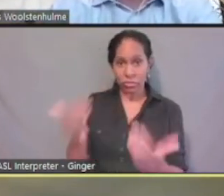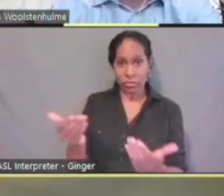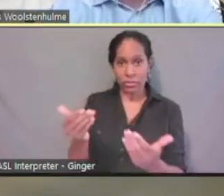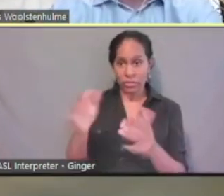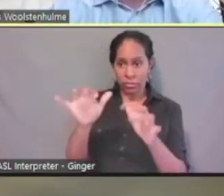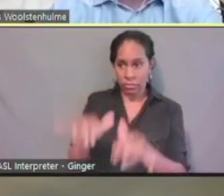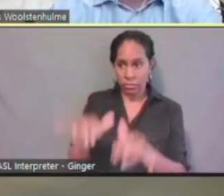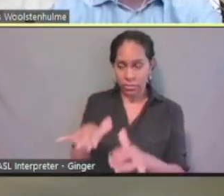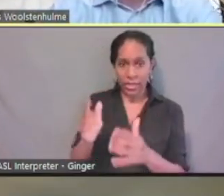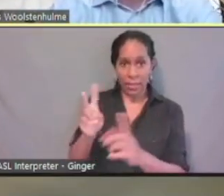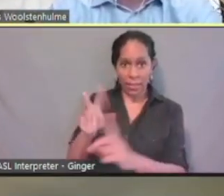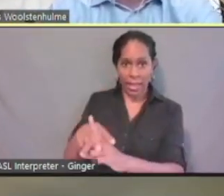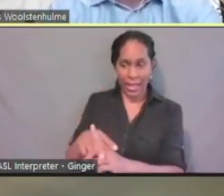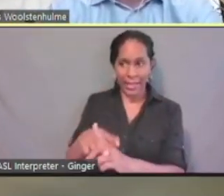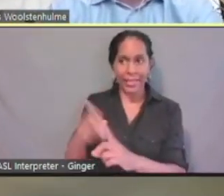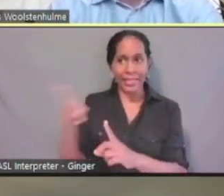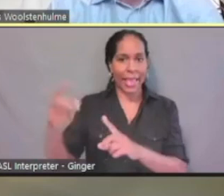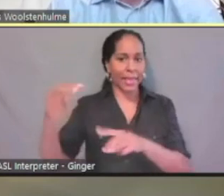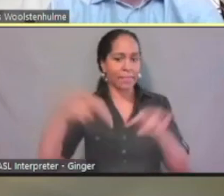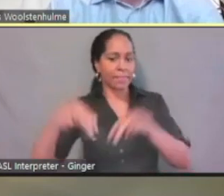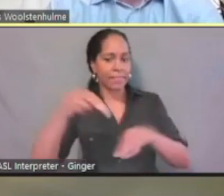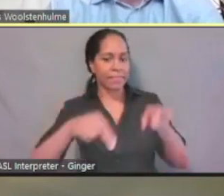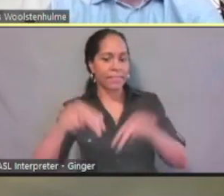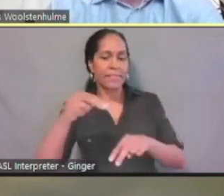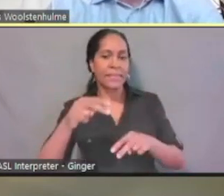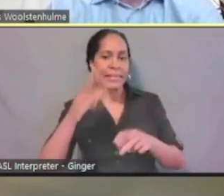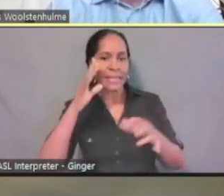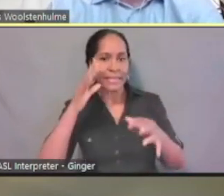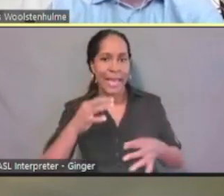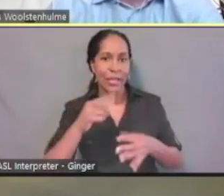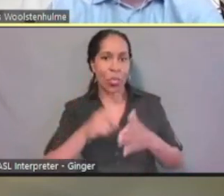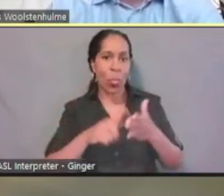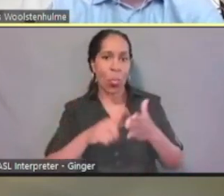Great, thank you. Now they would enter their address.